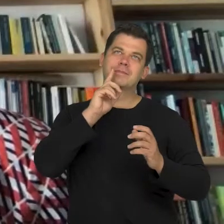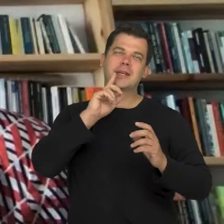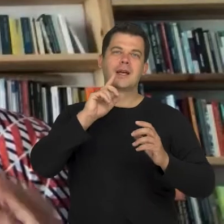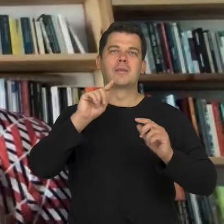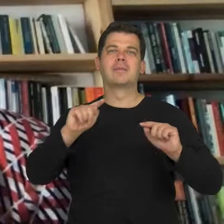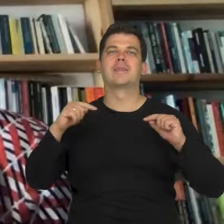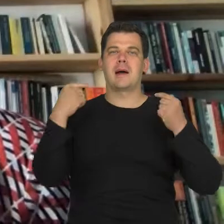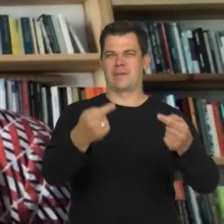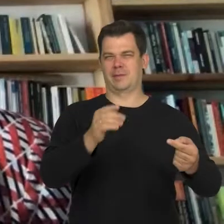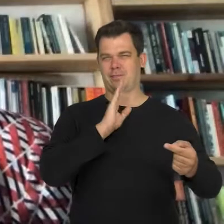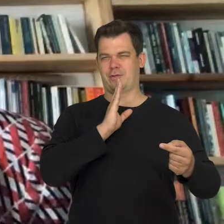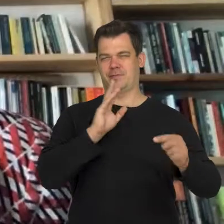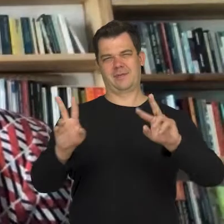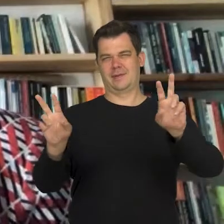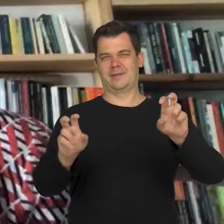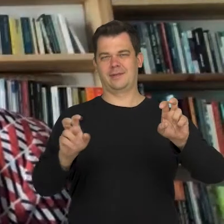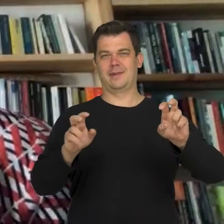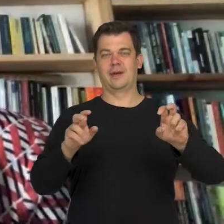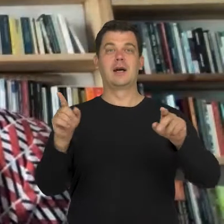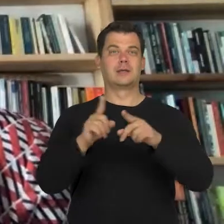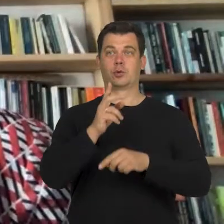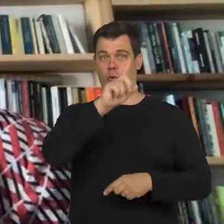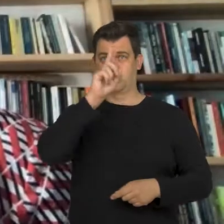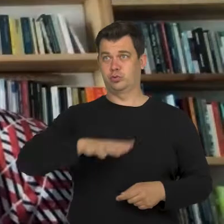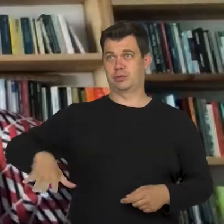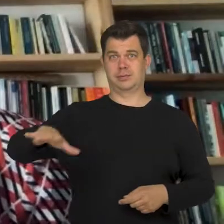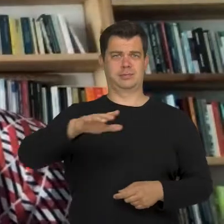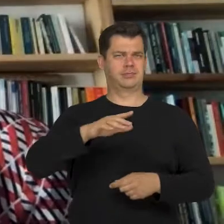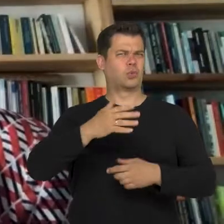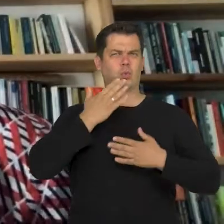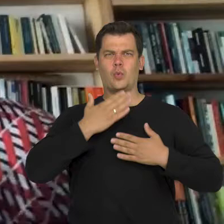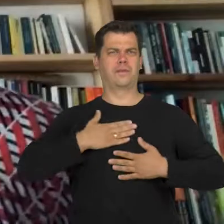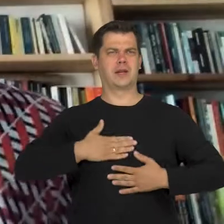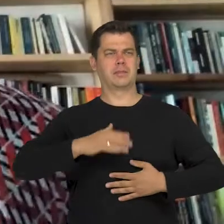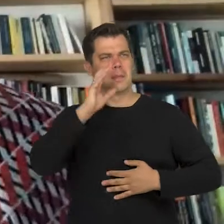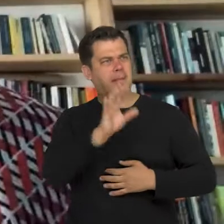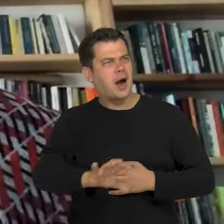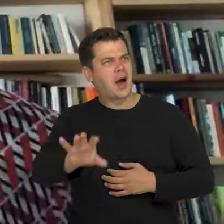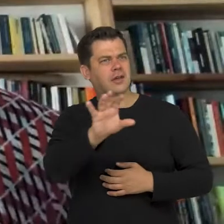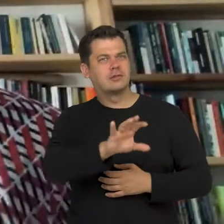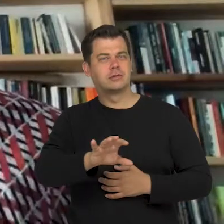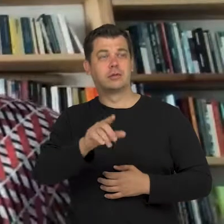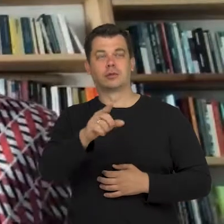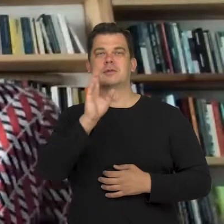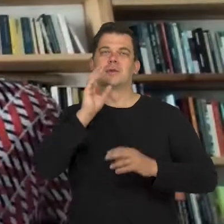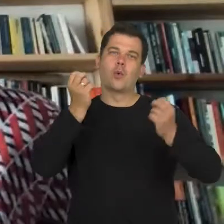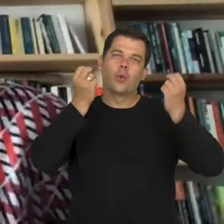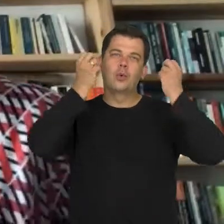This is a very strange situation because people love to look and the whole culture of looking, observing,